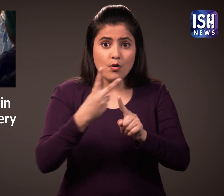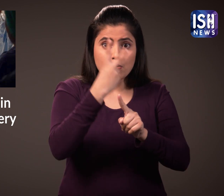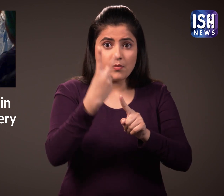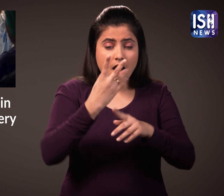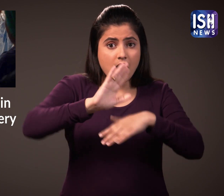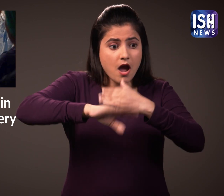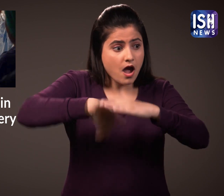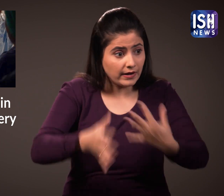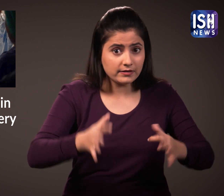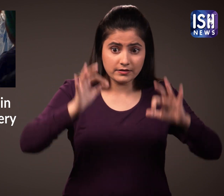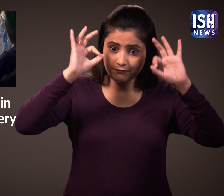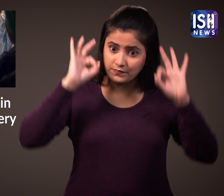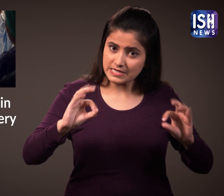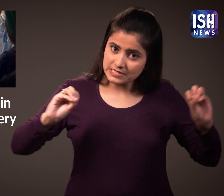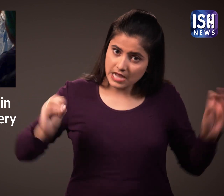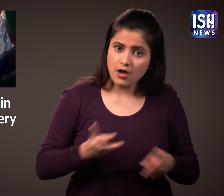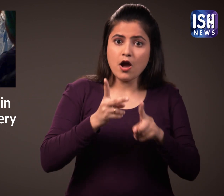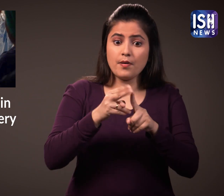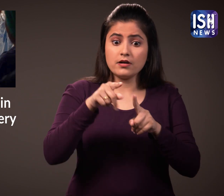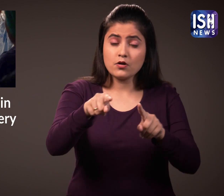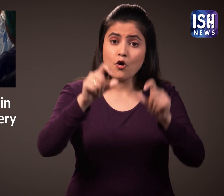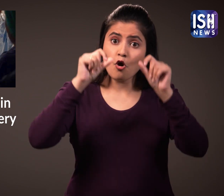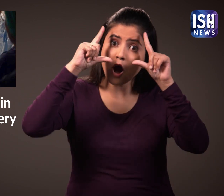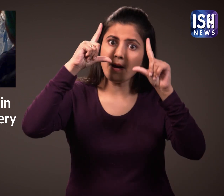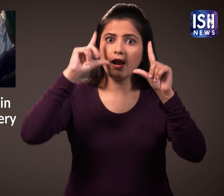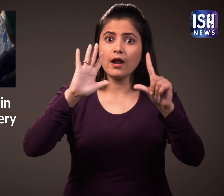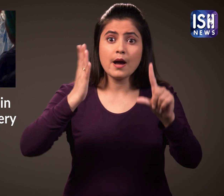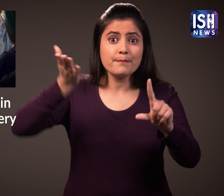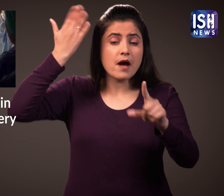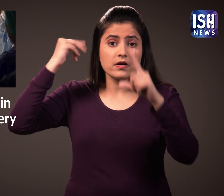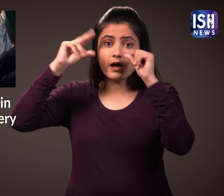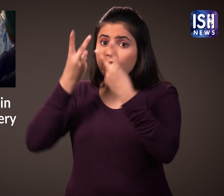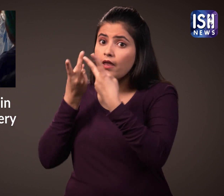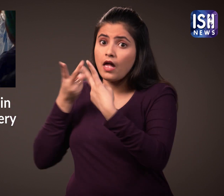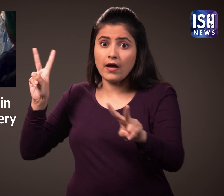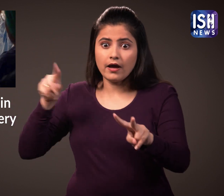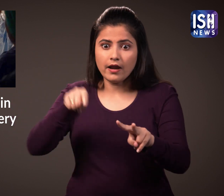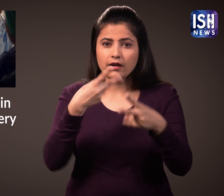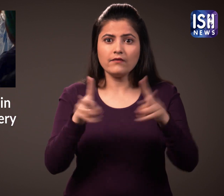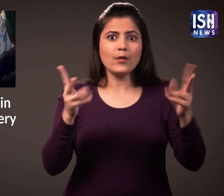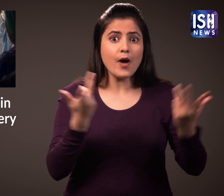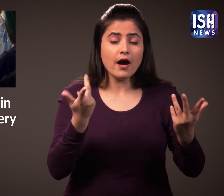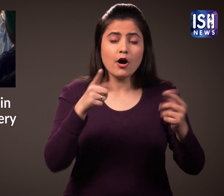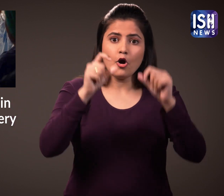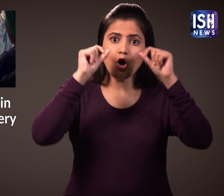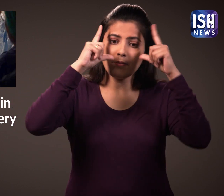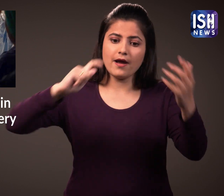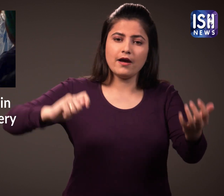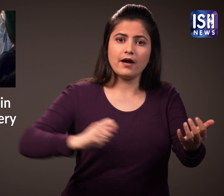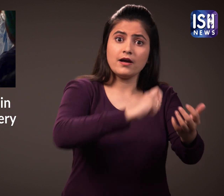Two hours later, the operation began and Turner was conscious unlike other patients, she was made to play the violin.